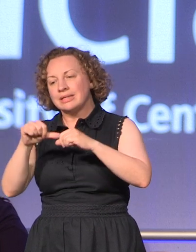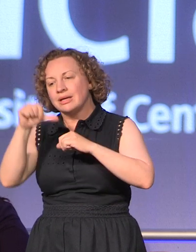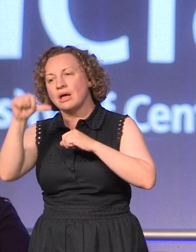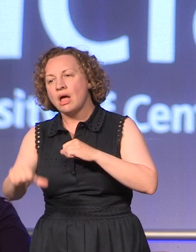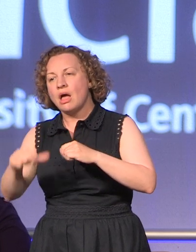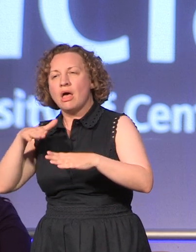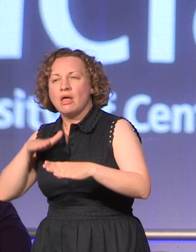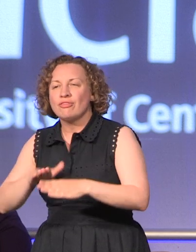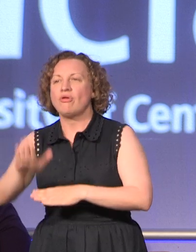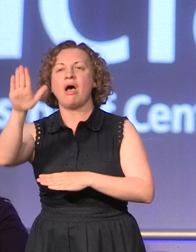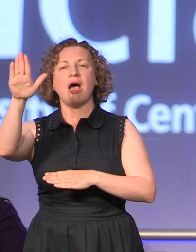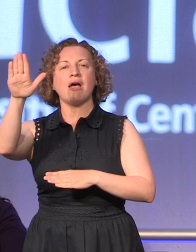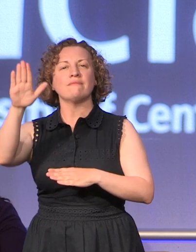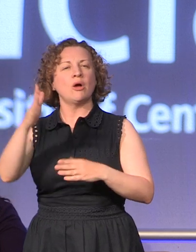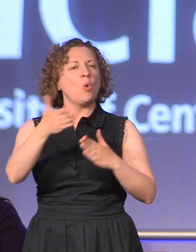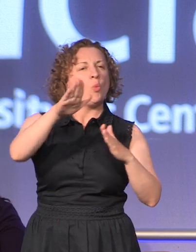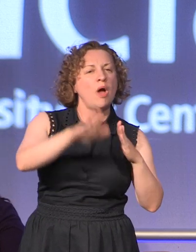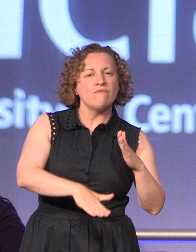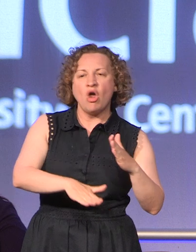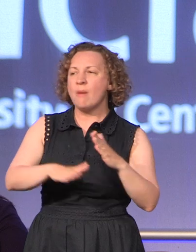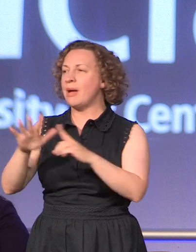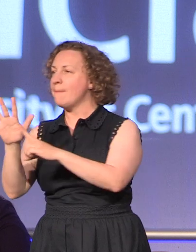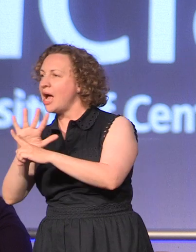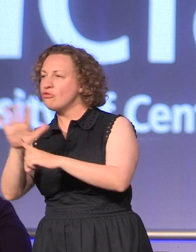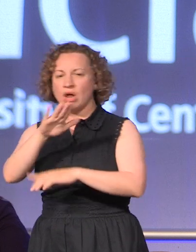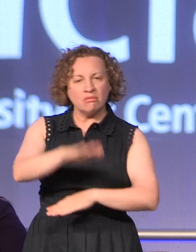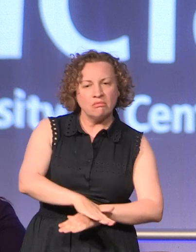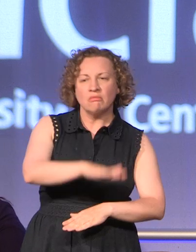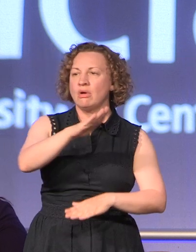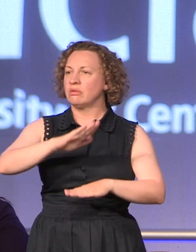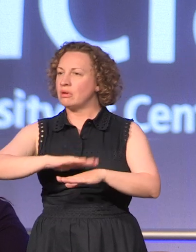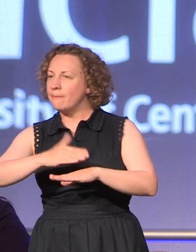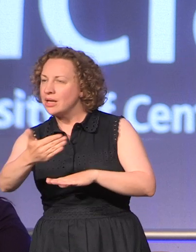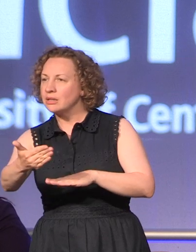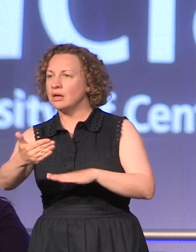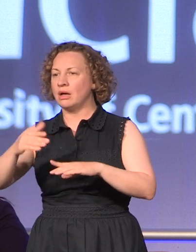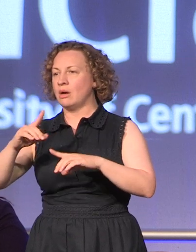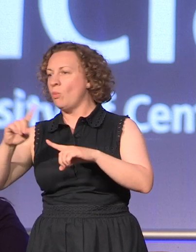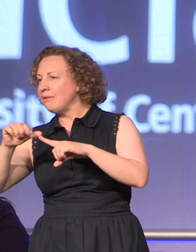wherever you come from and wherever you go next what potential you have for the